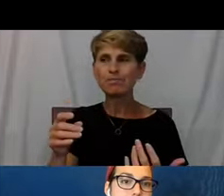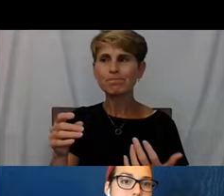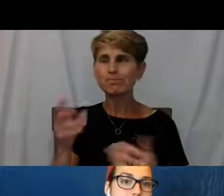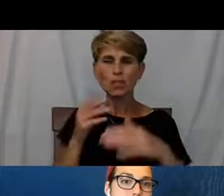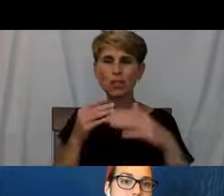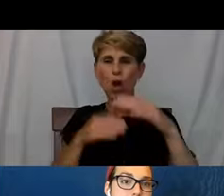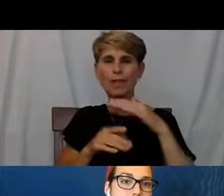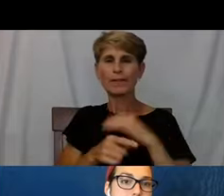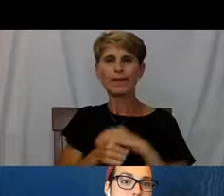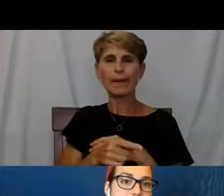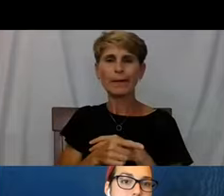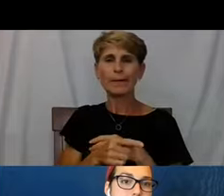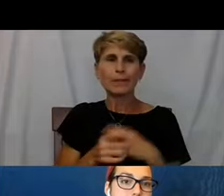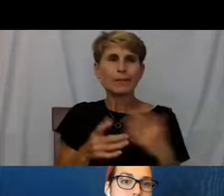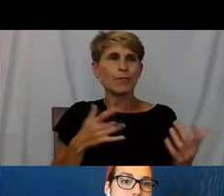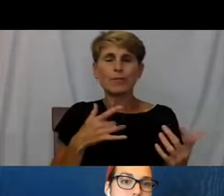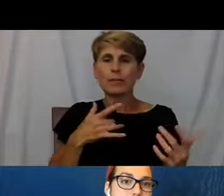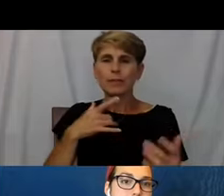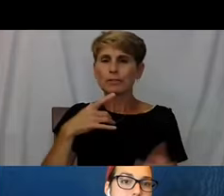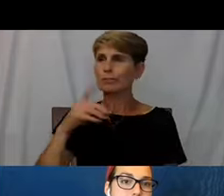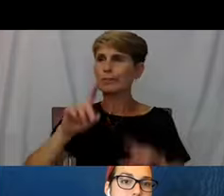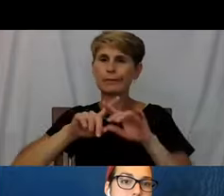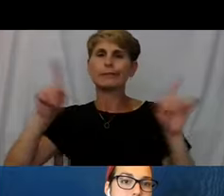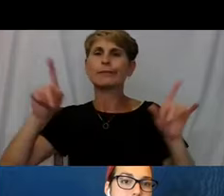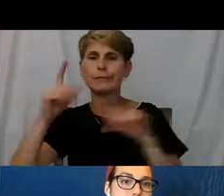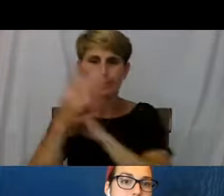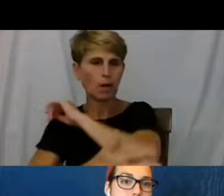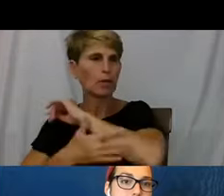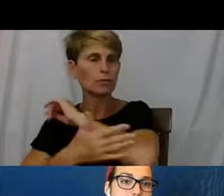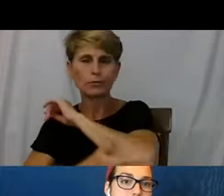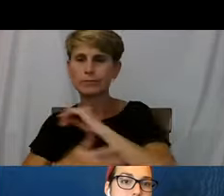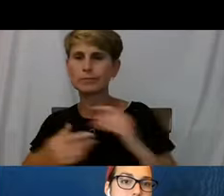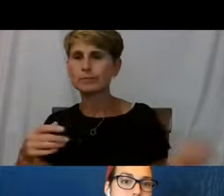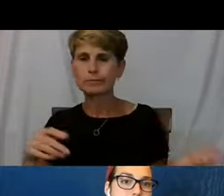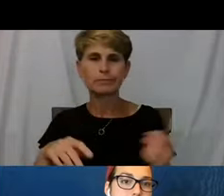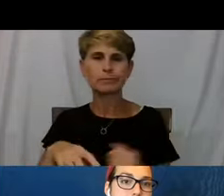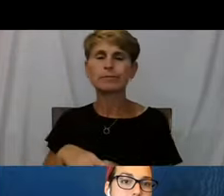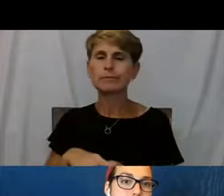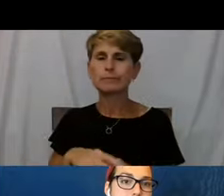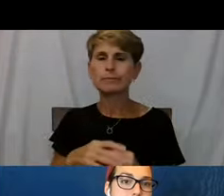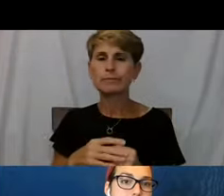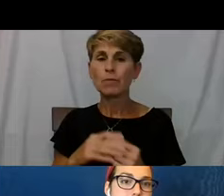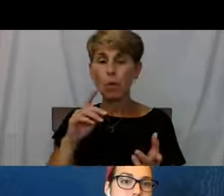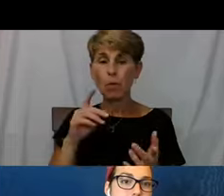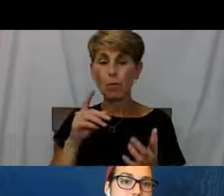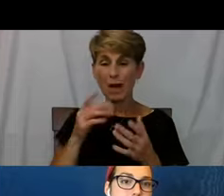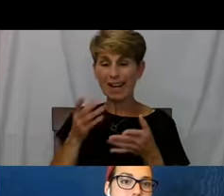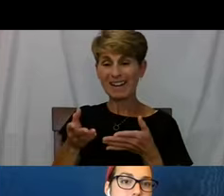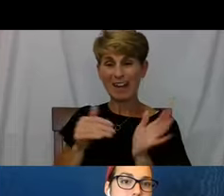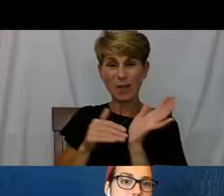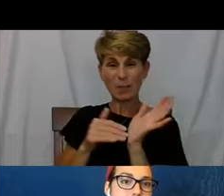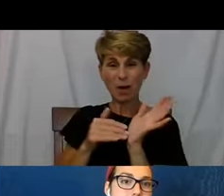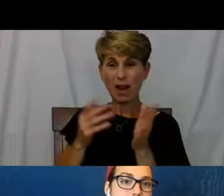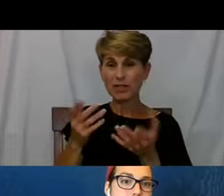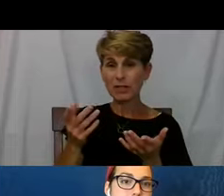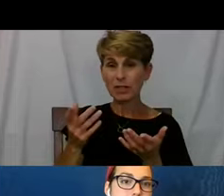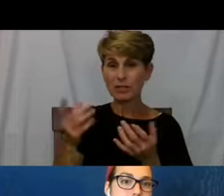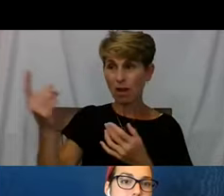And so it's hard for us to get sometimes just even physically to a provider. When the providers come to us we're so impressed.